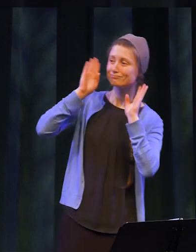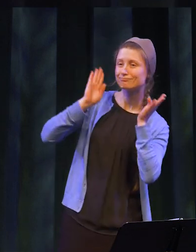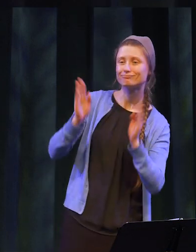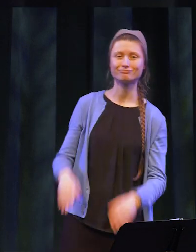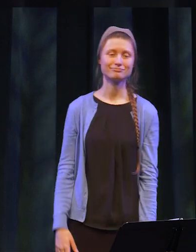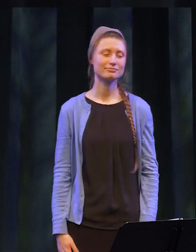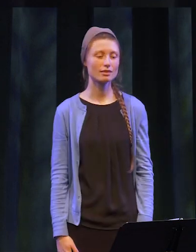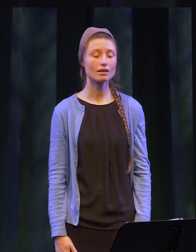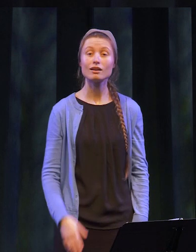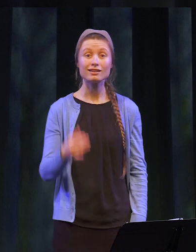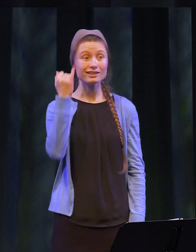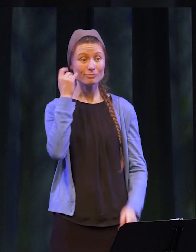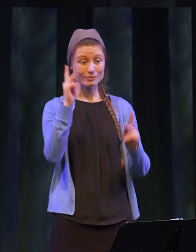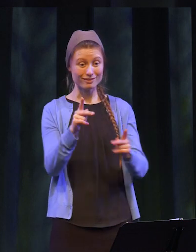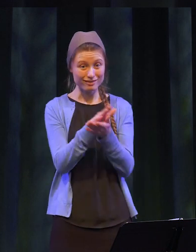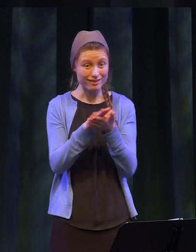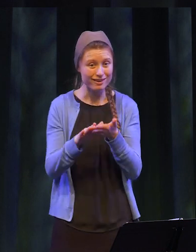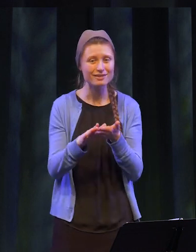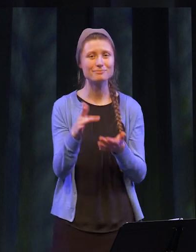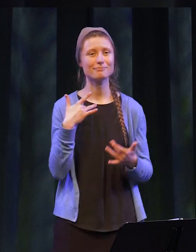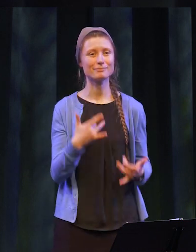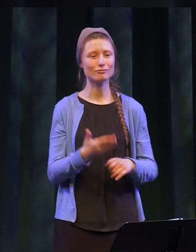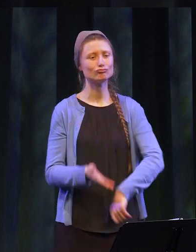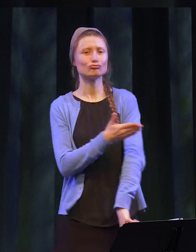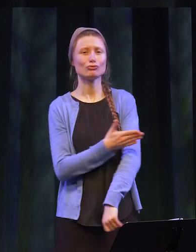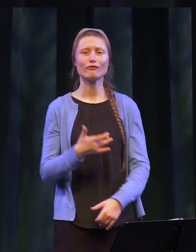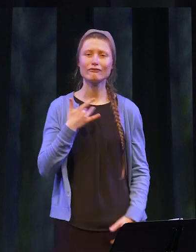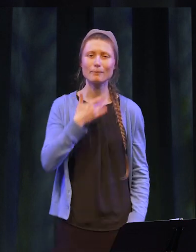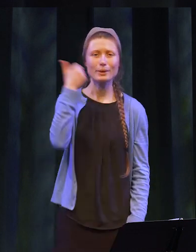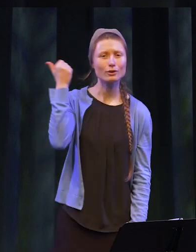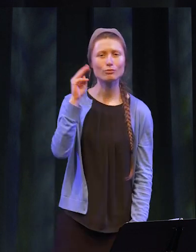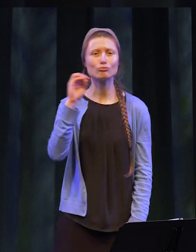passed by. When someone is kind to you, it often improves your mood and you’re likely